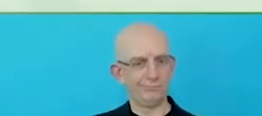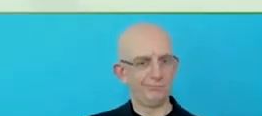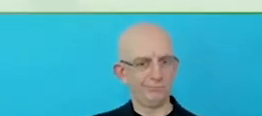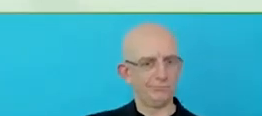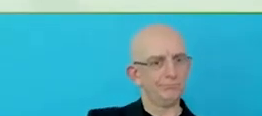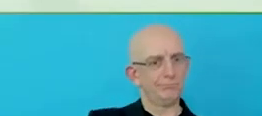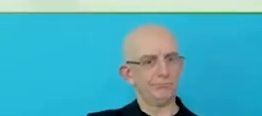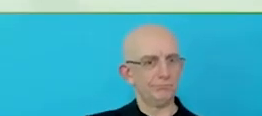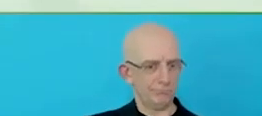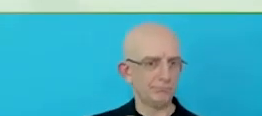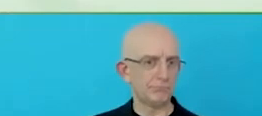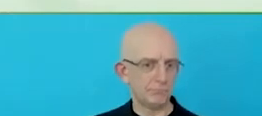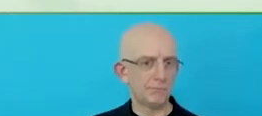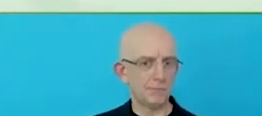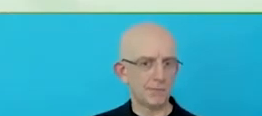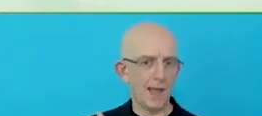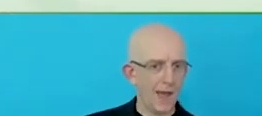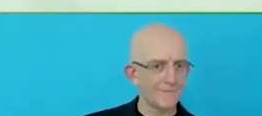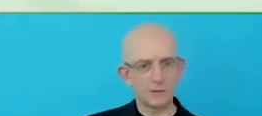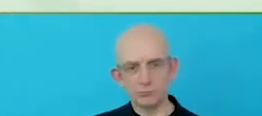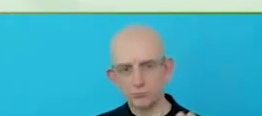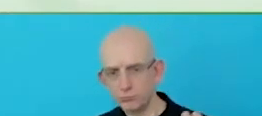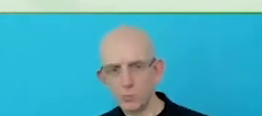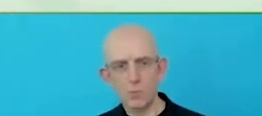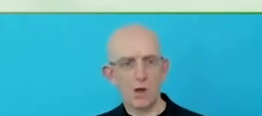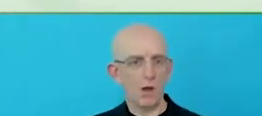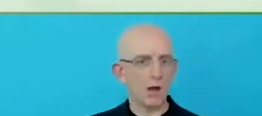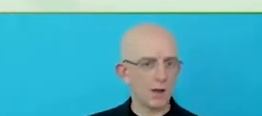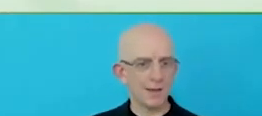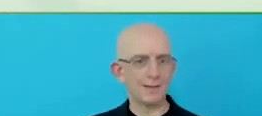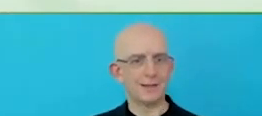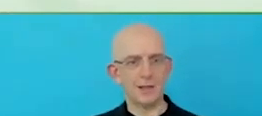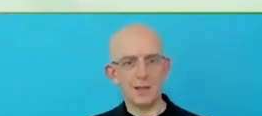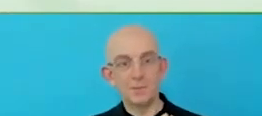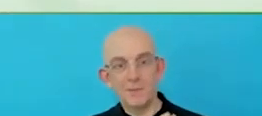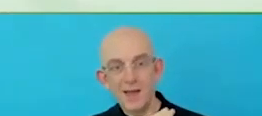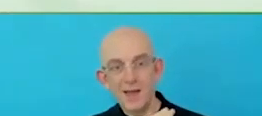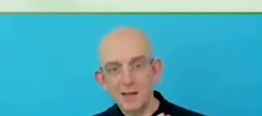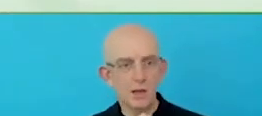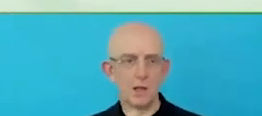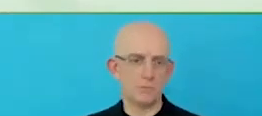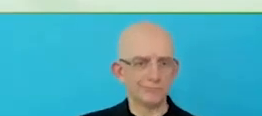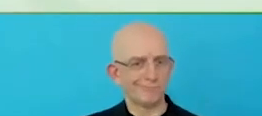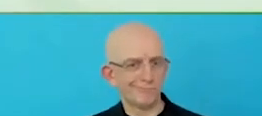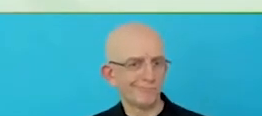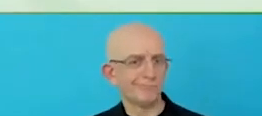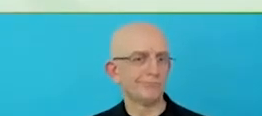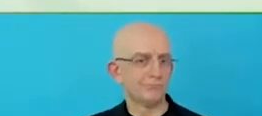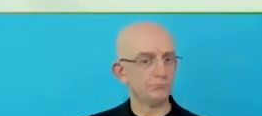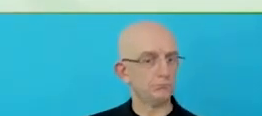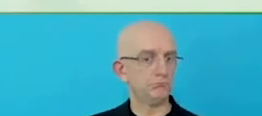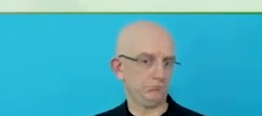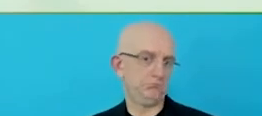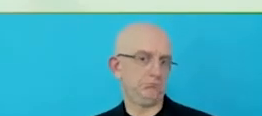We will launch things in the US, we will launch things elsewhere and see what works and just continue to innovate there.